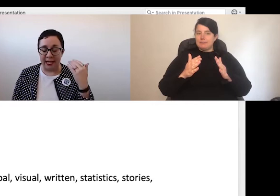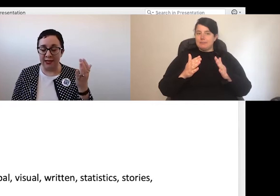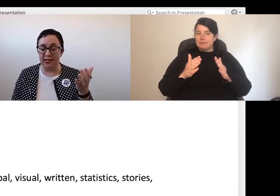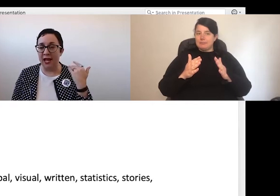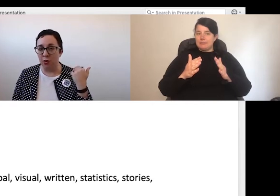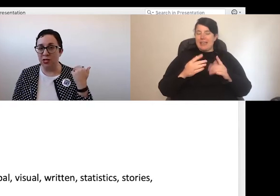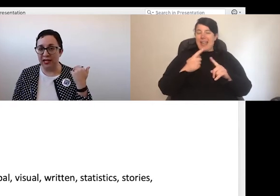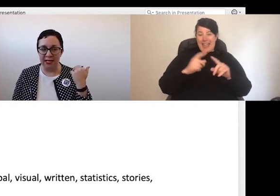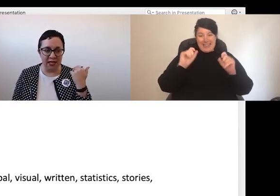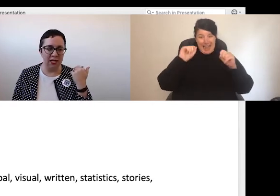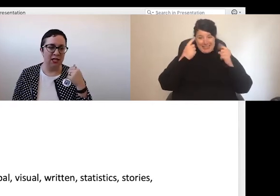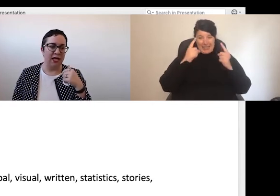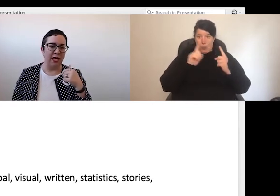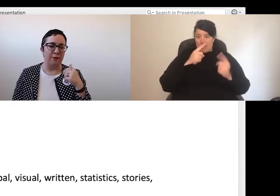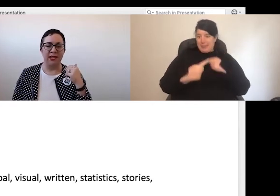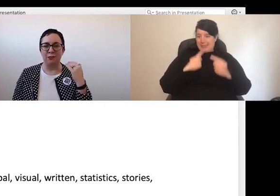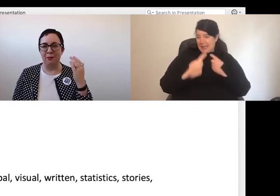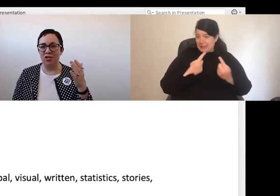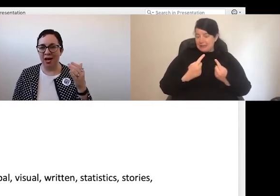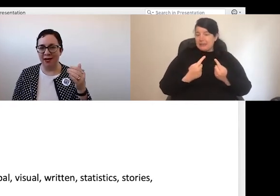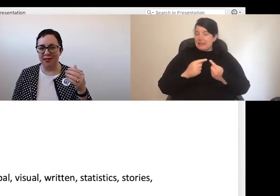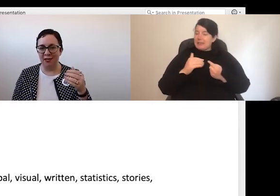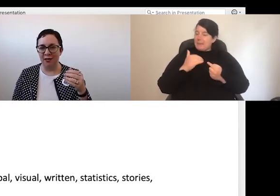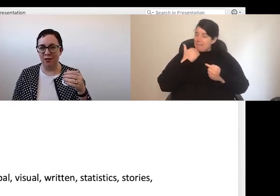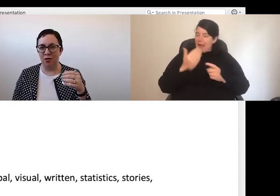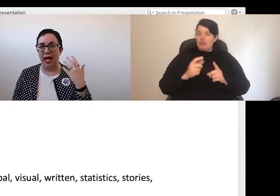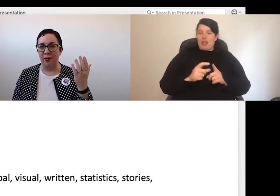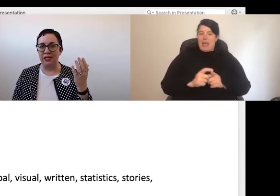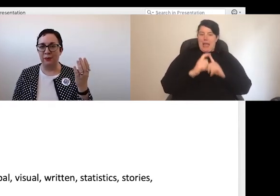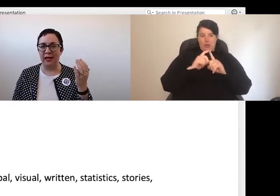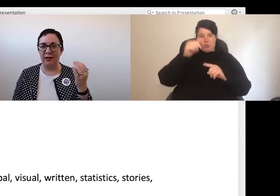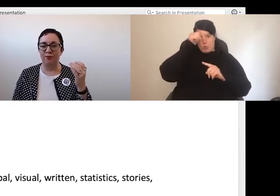understand what's being said. It's much harder to know how it's being